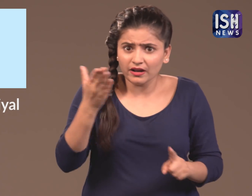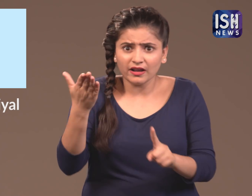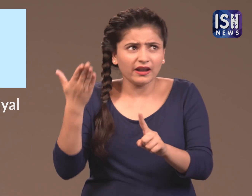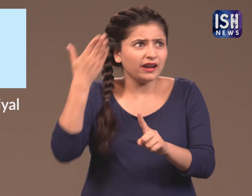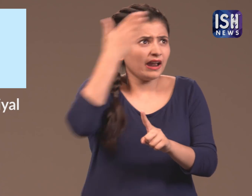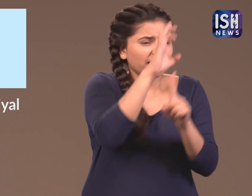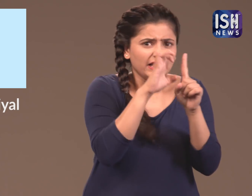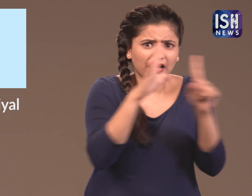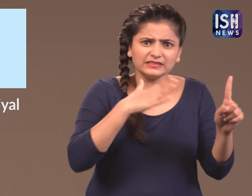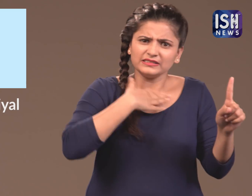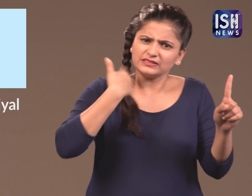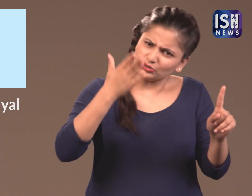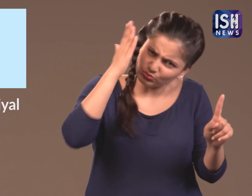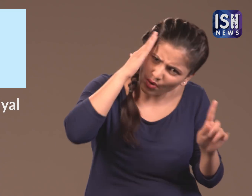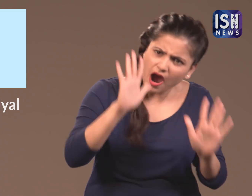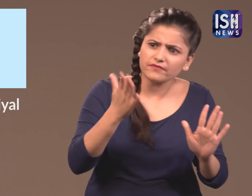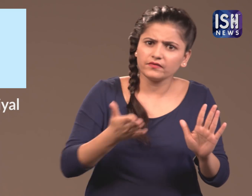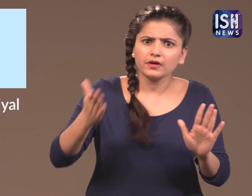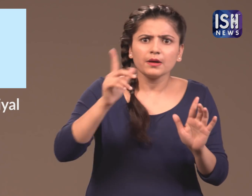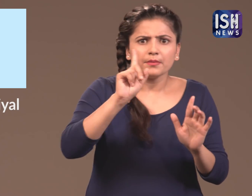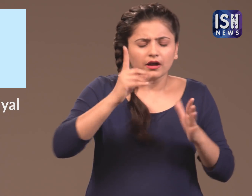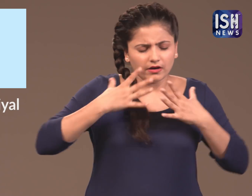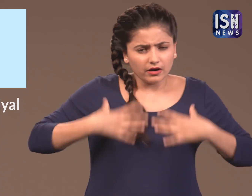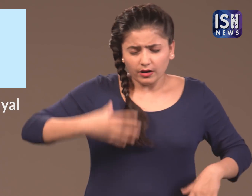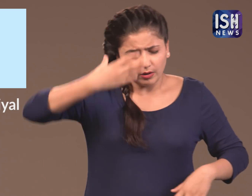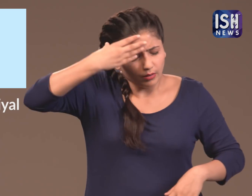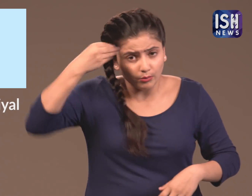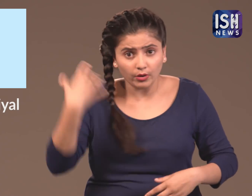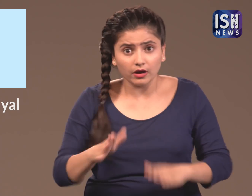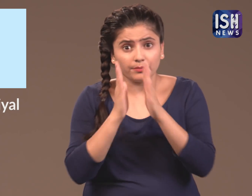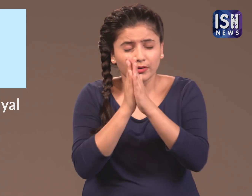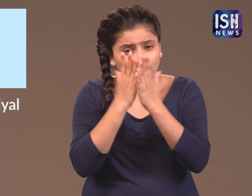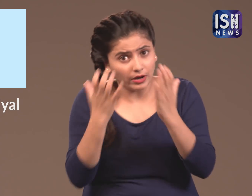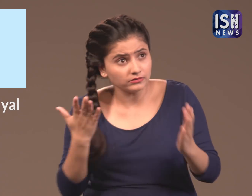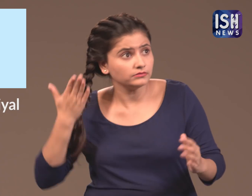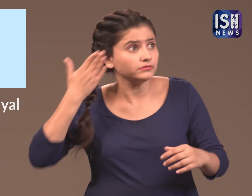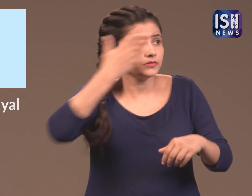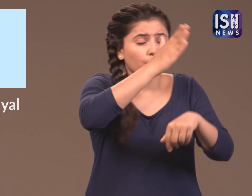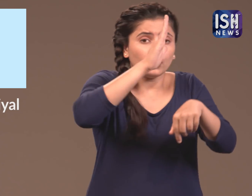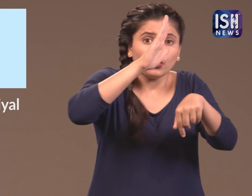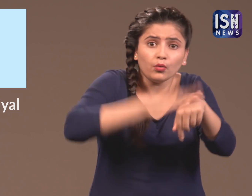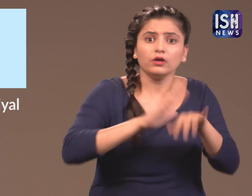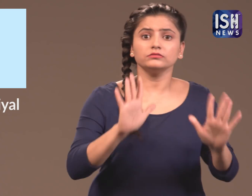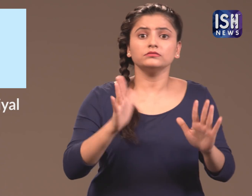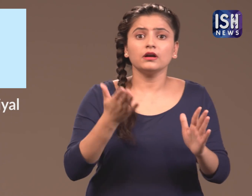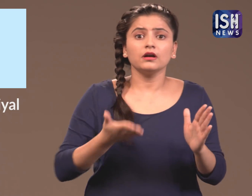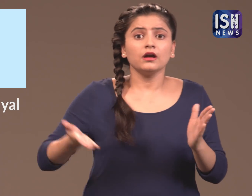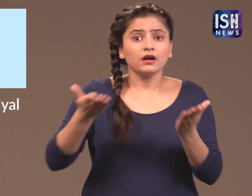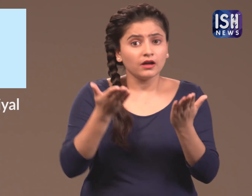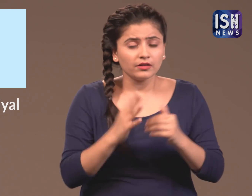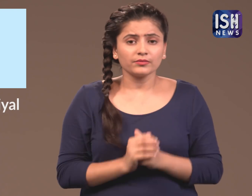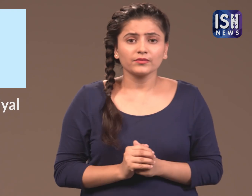They know that if they go there, their life is in danger. Ignoring their health, they still want to go to the temple.